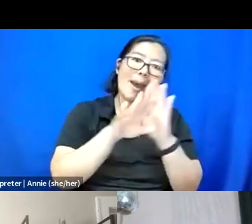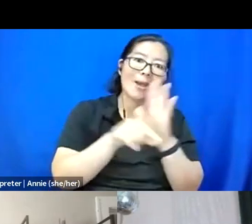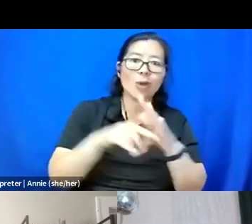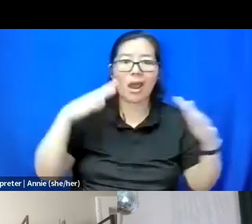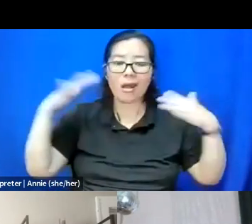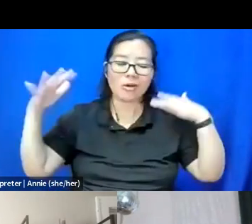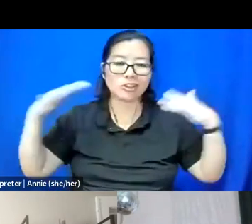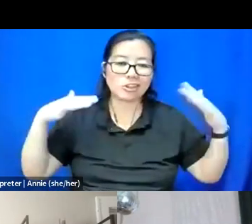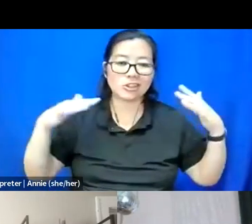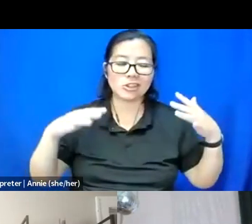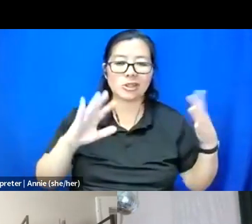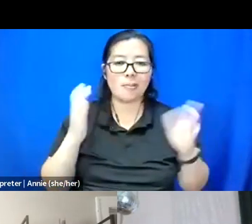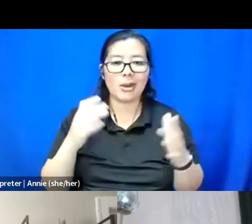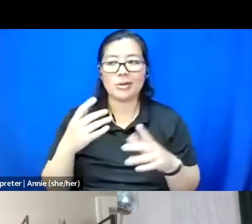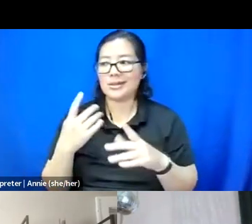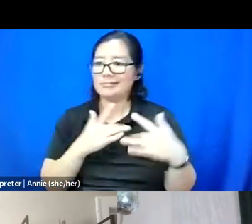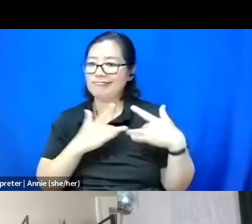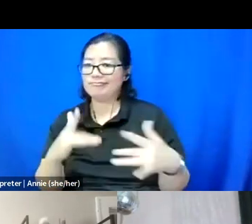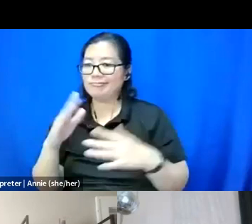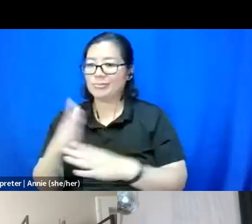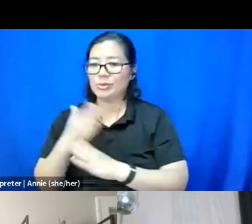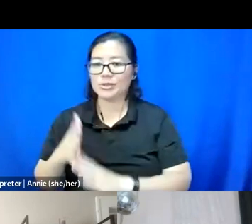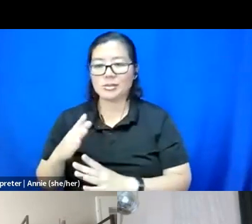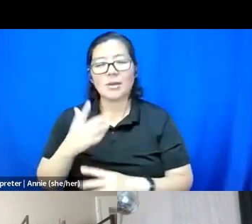but I like being in my own space.